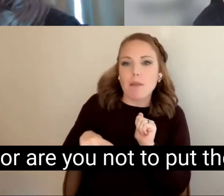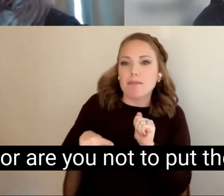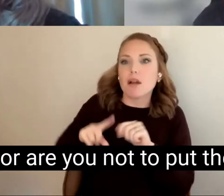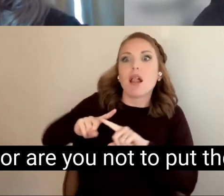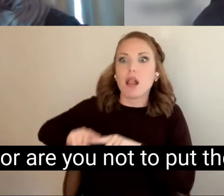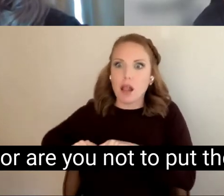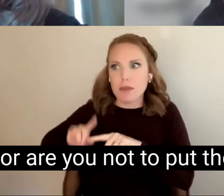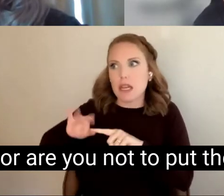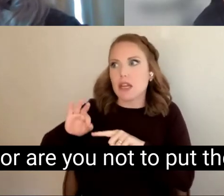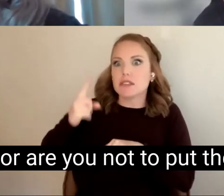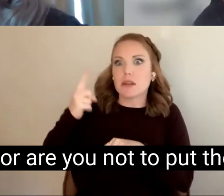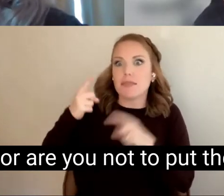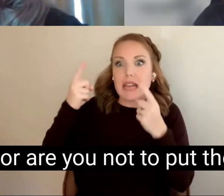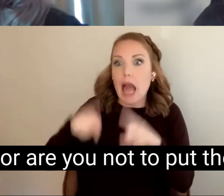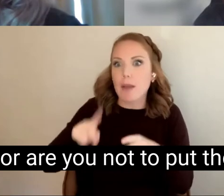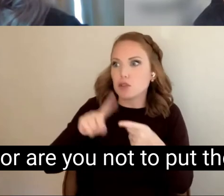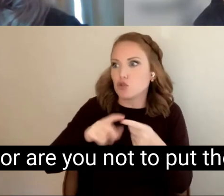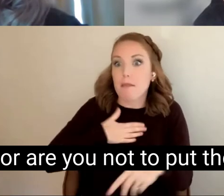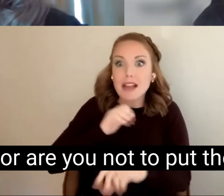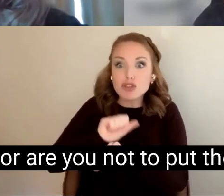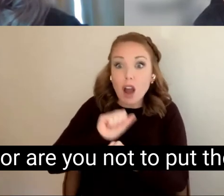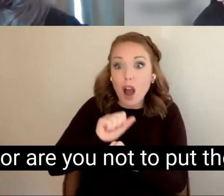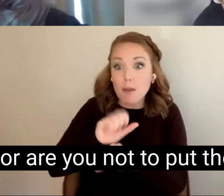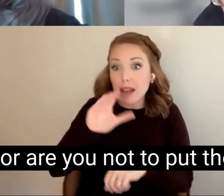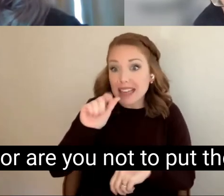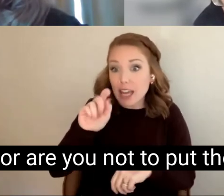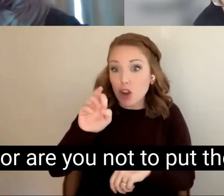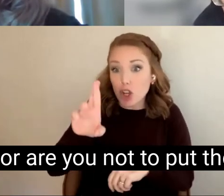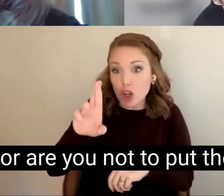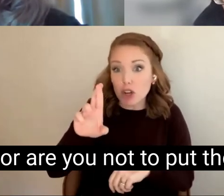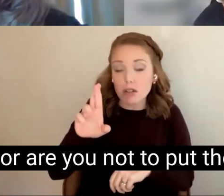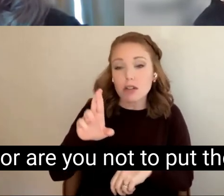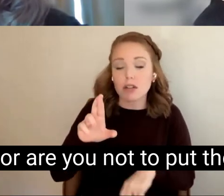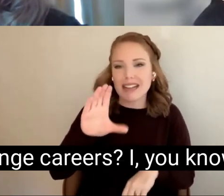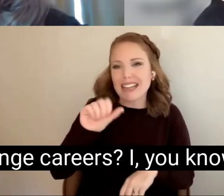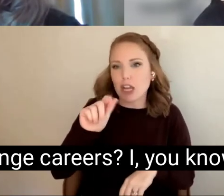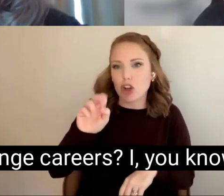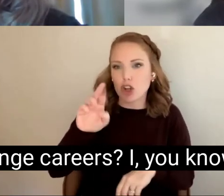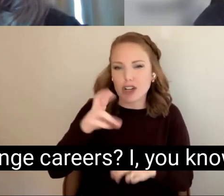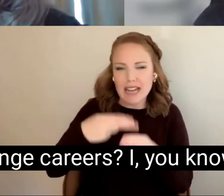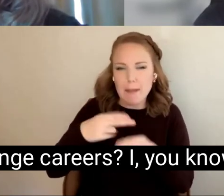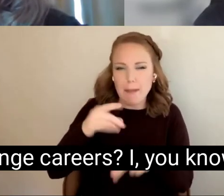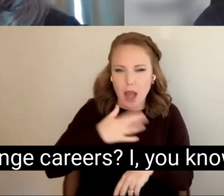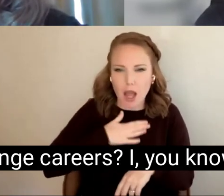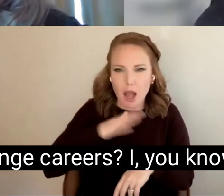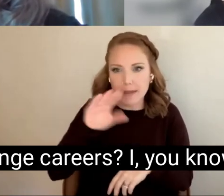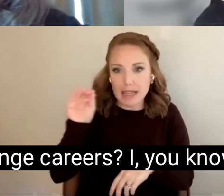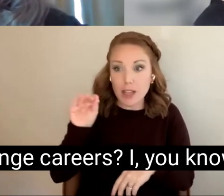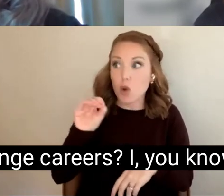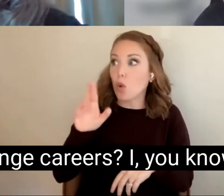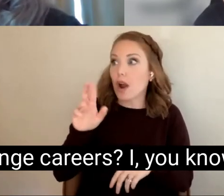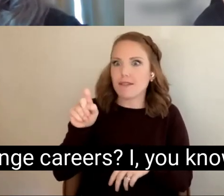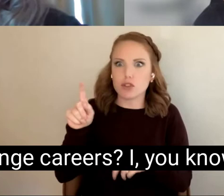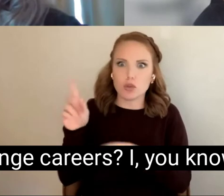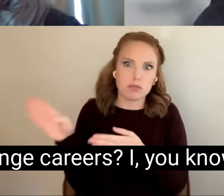carrier, or are you not to put those up for me to change careers? I, you know, I have fun.